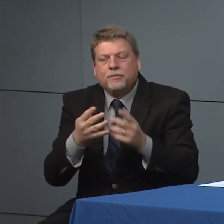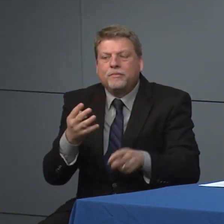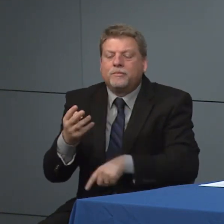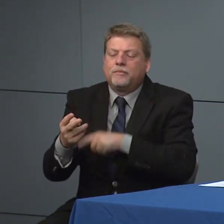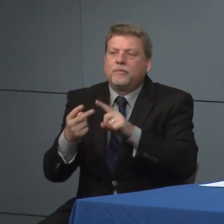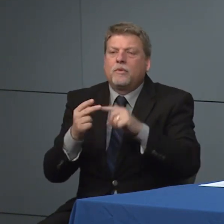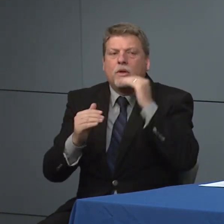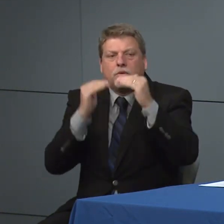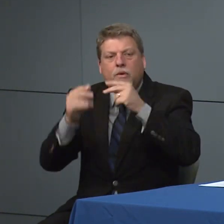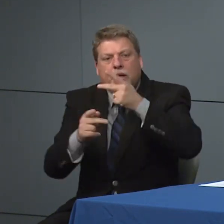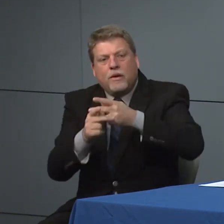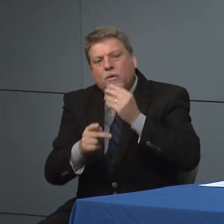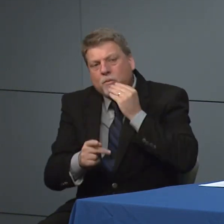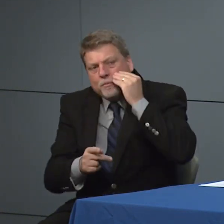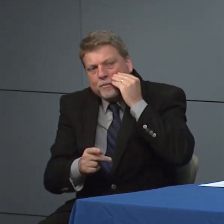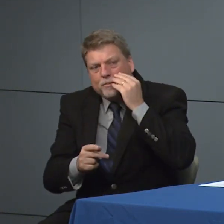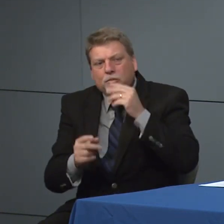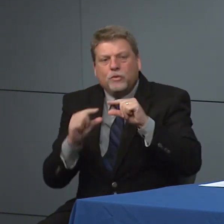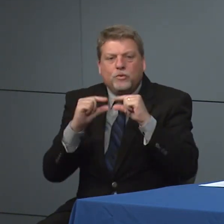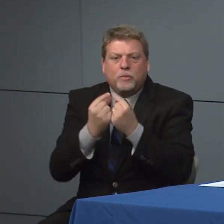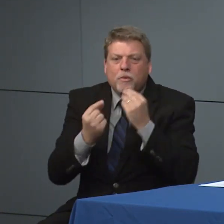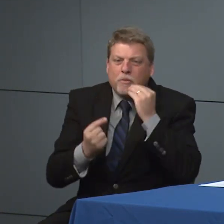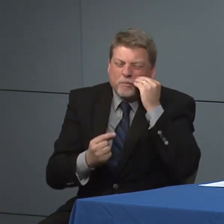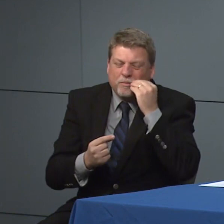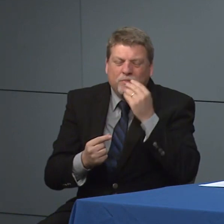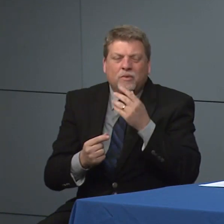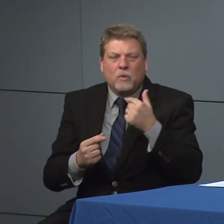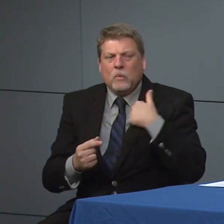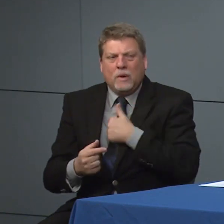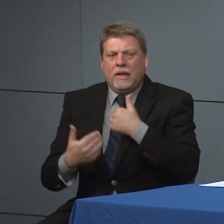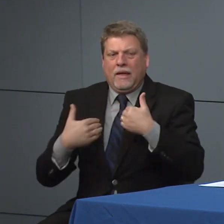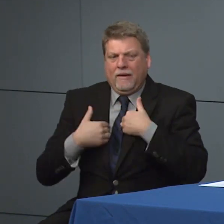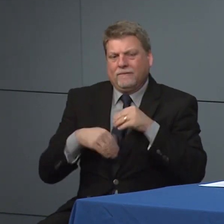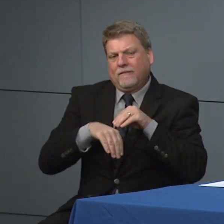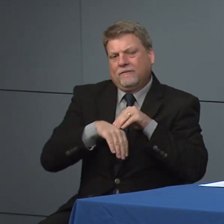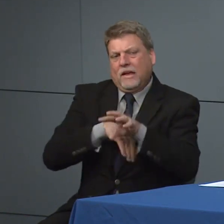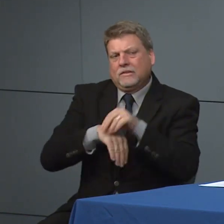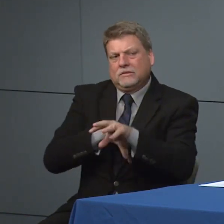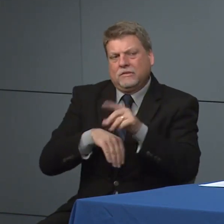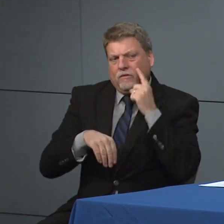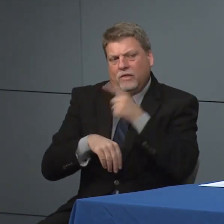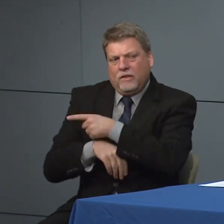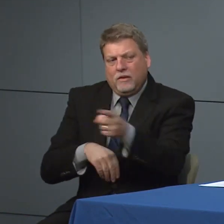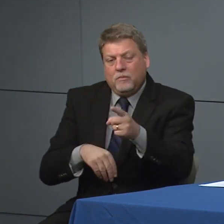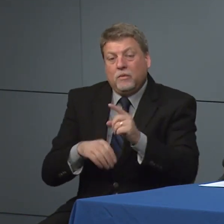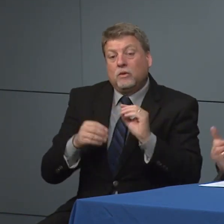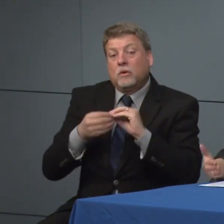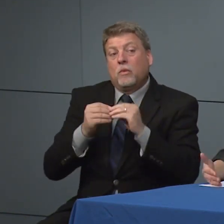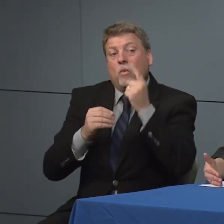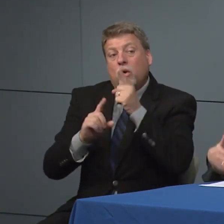And our our corrections facilities so we have guidance making sure they understand again prevention as well as